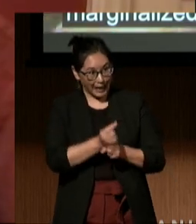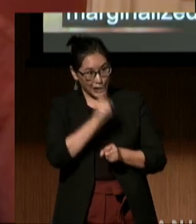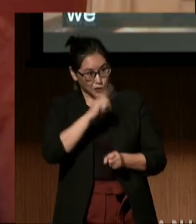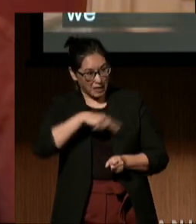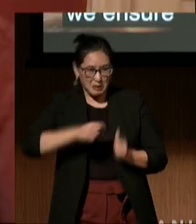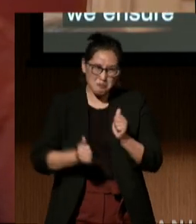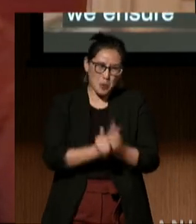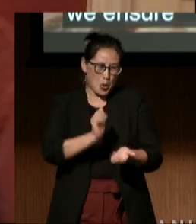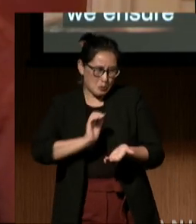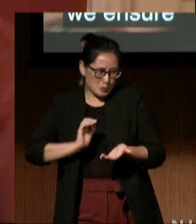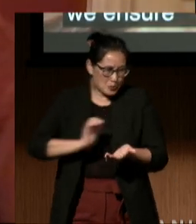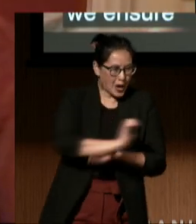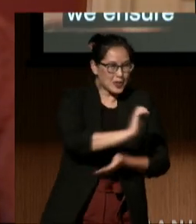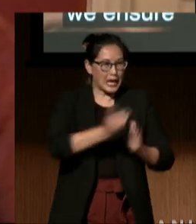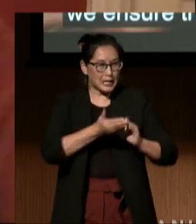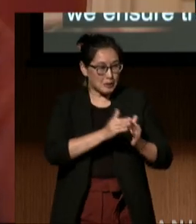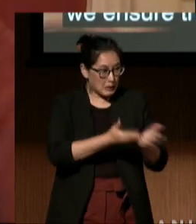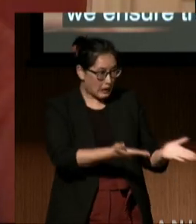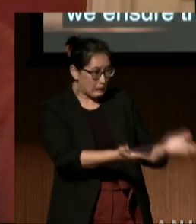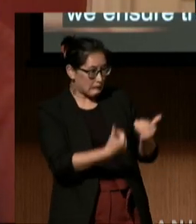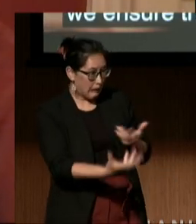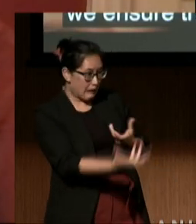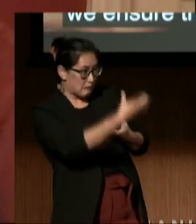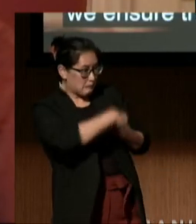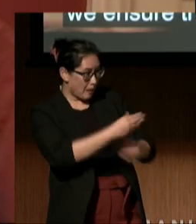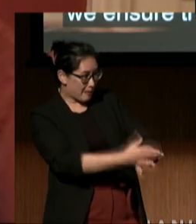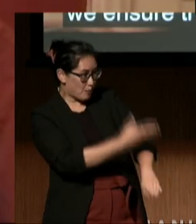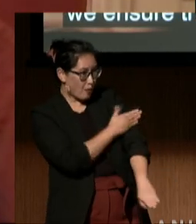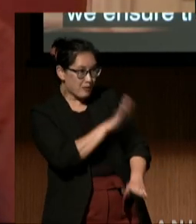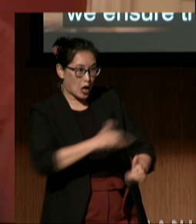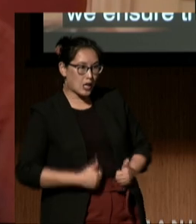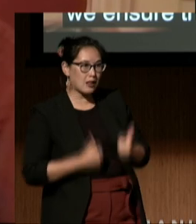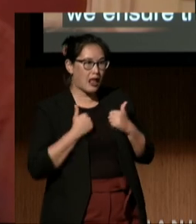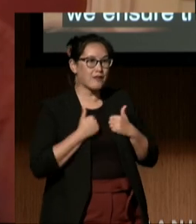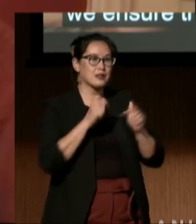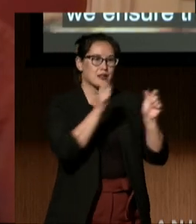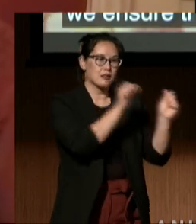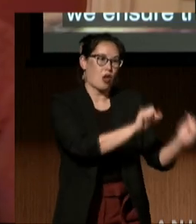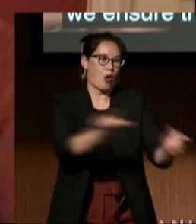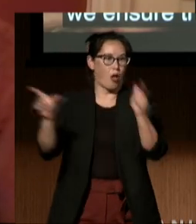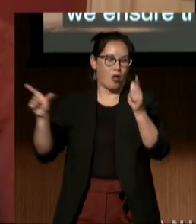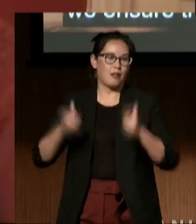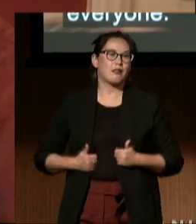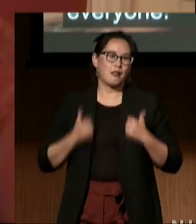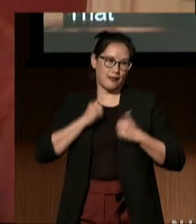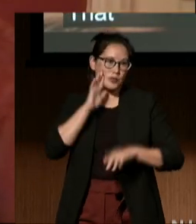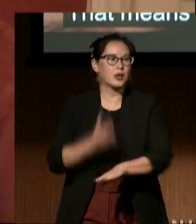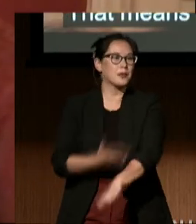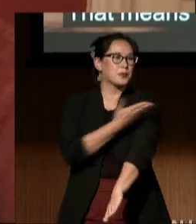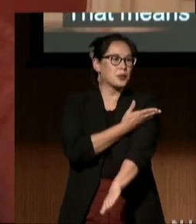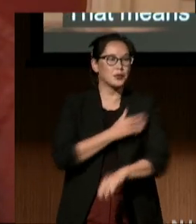we improve life for everyone. That means getting out of our silos